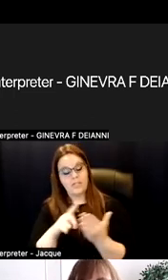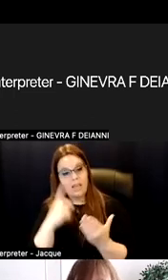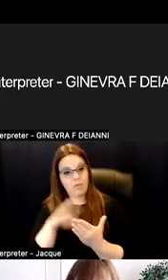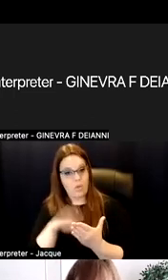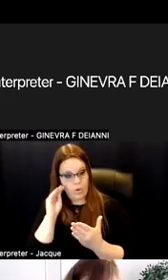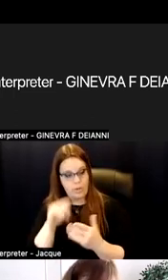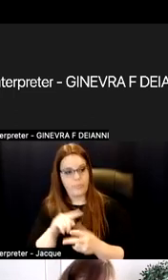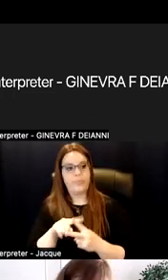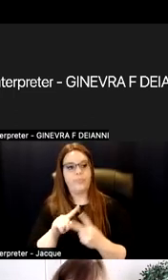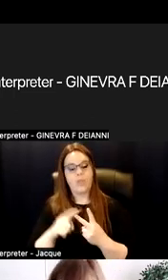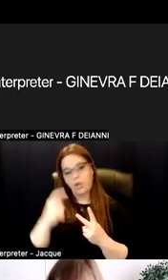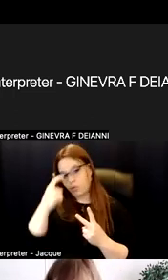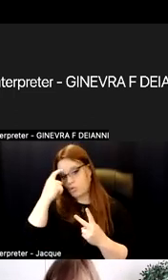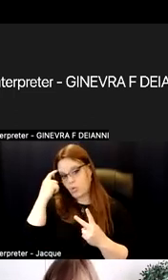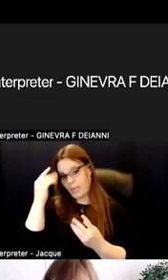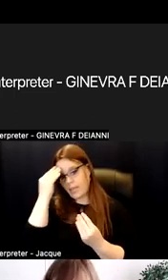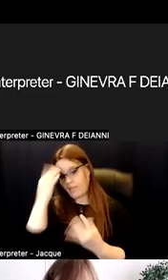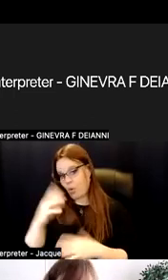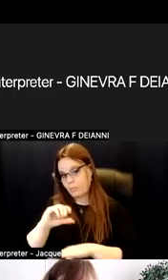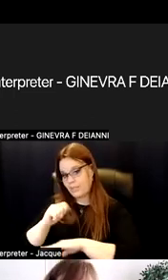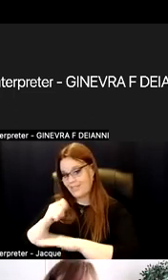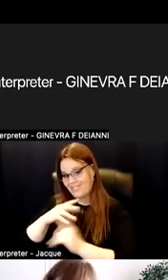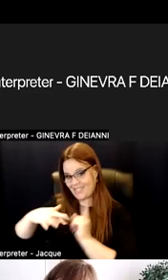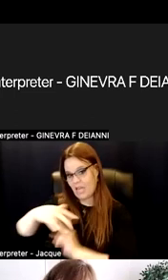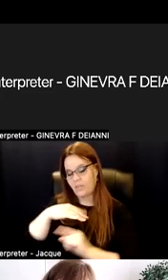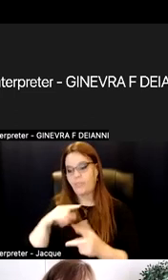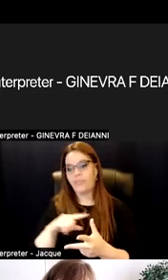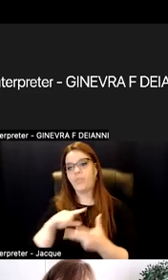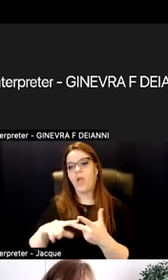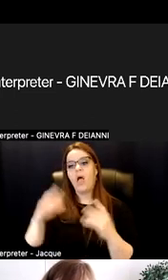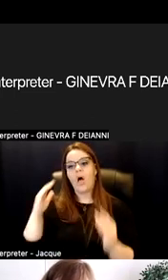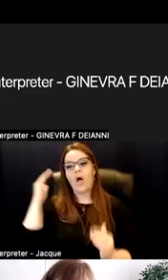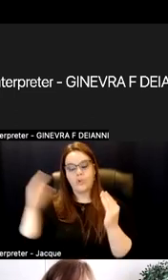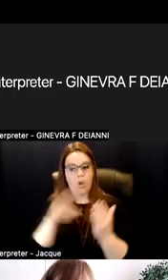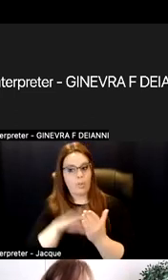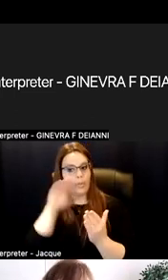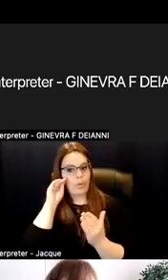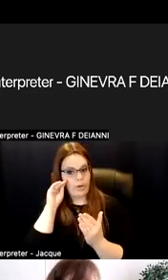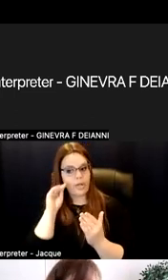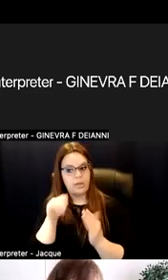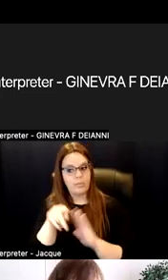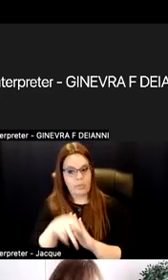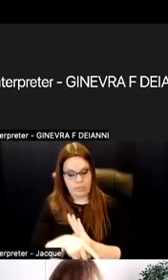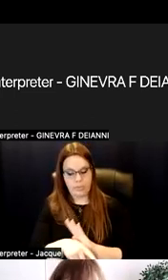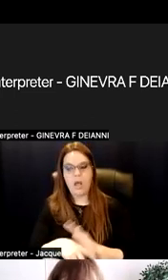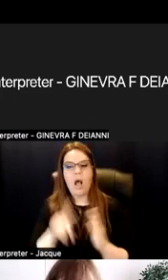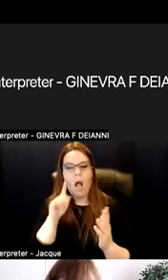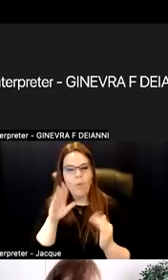the trauma-informed setting, and then adult learning principles. And I am hoping that you can see these connected